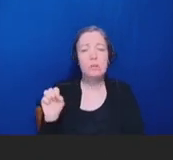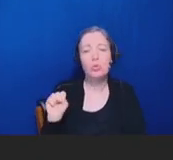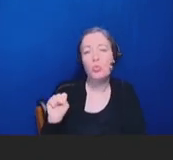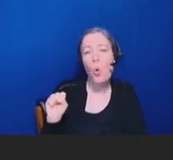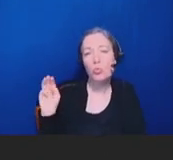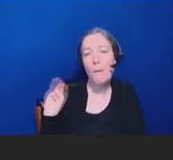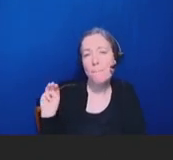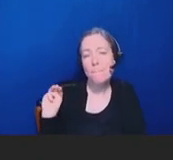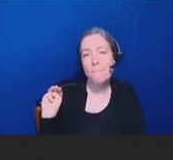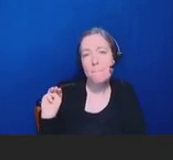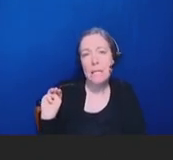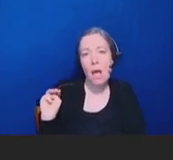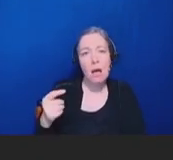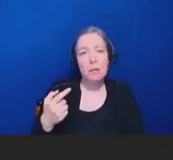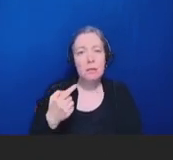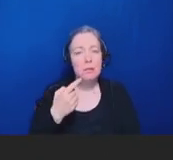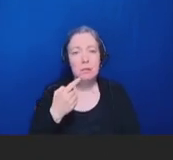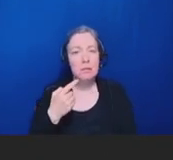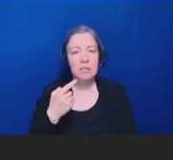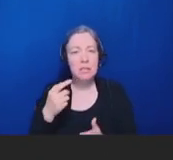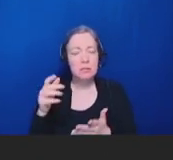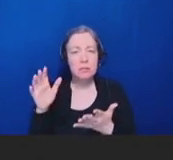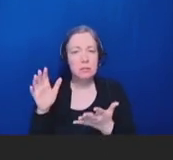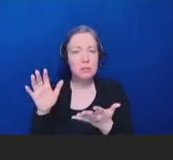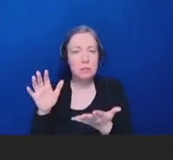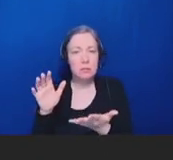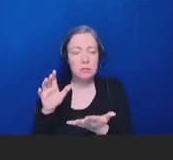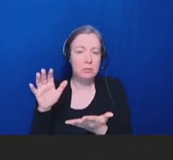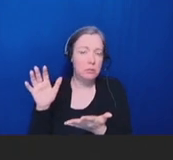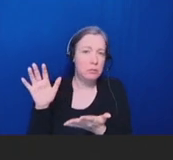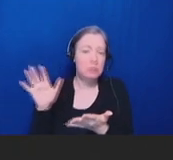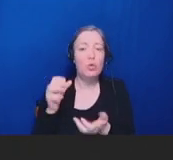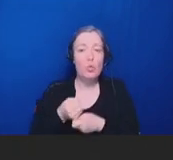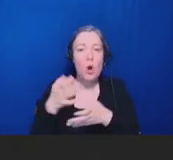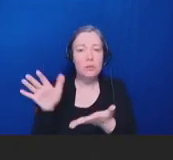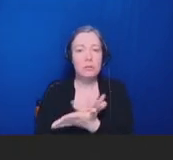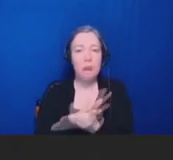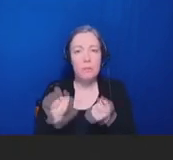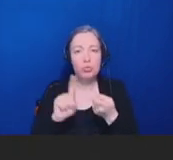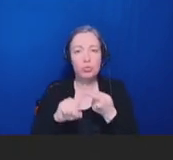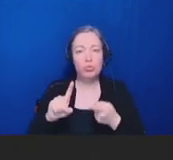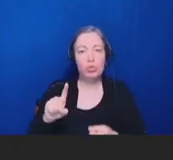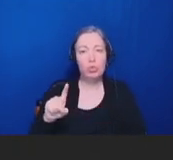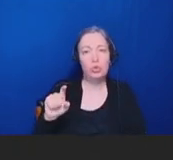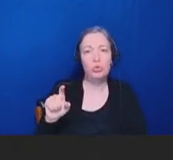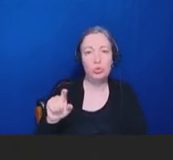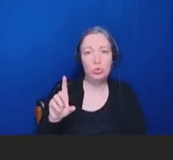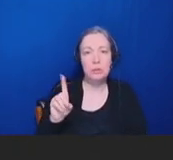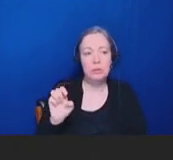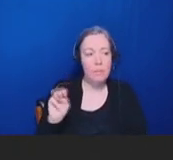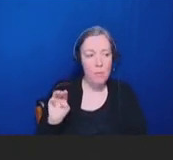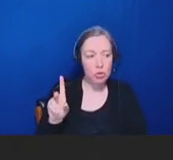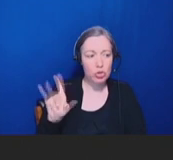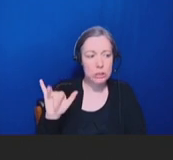our democratic institutions by making it exceptionally easy for people with extreme views to connect